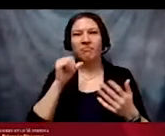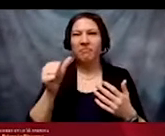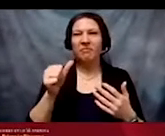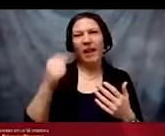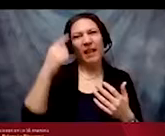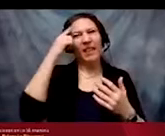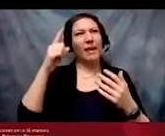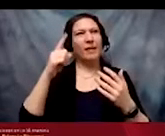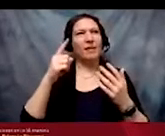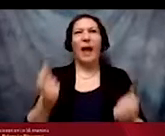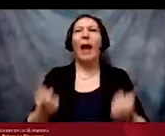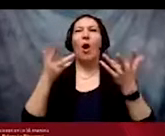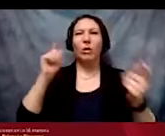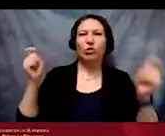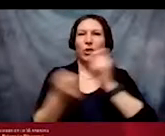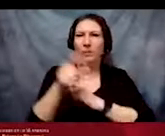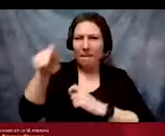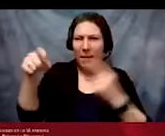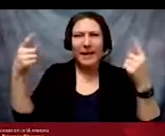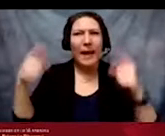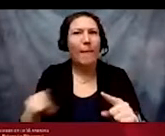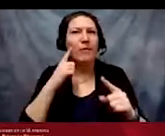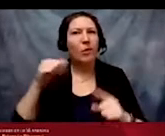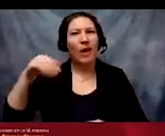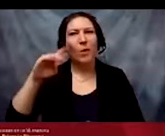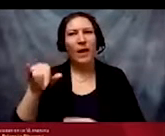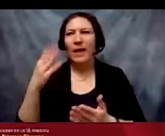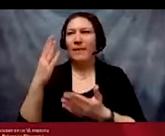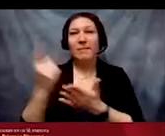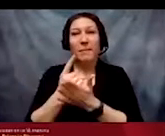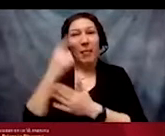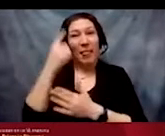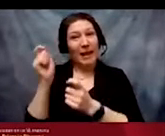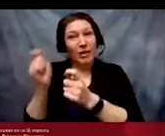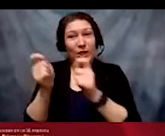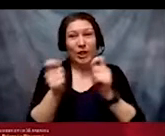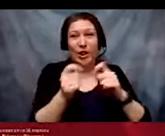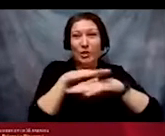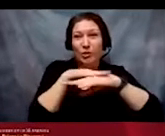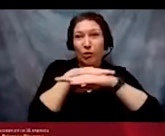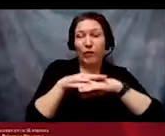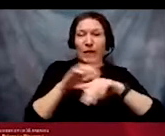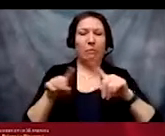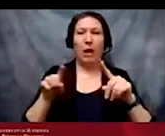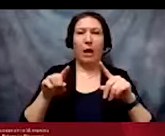needed to achieve equity. Sometimes detours may be adapted purposefully to